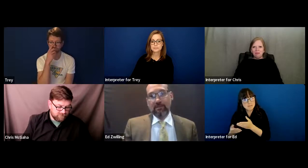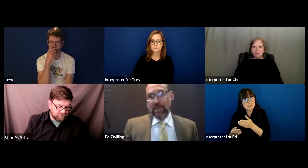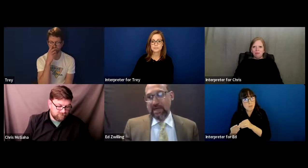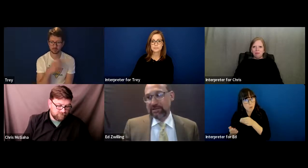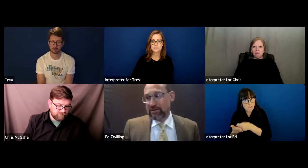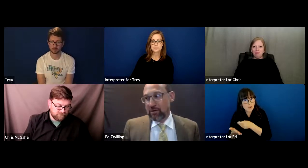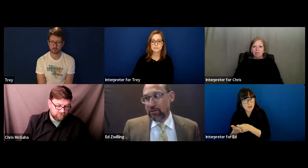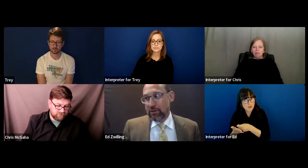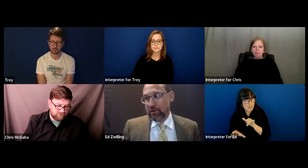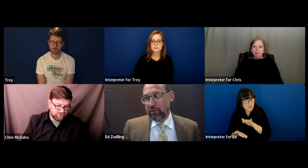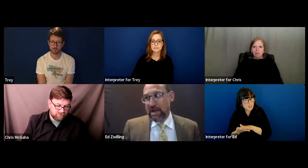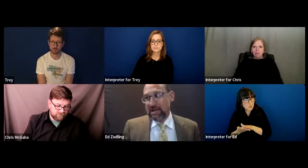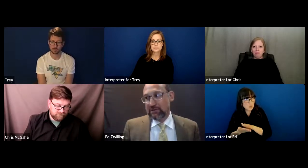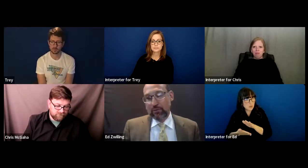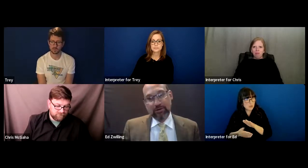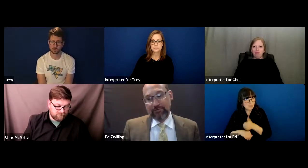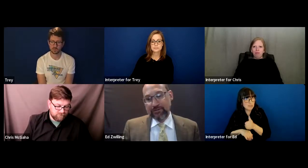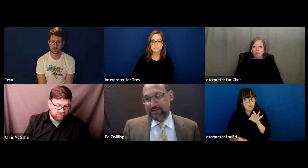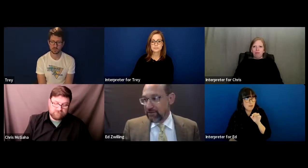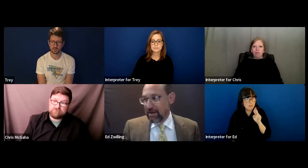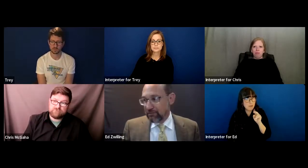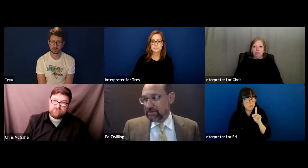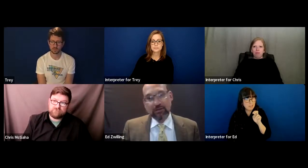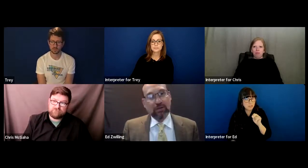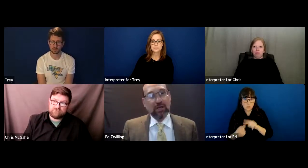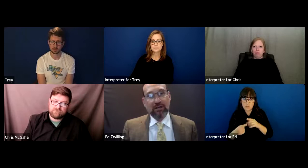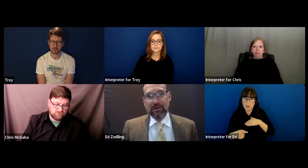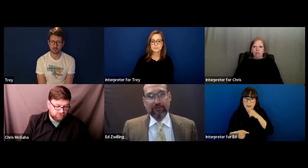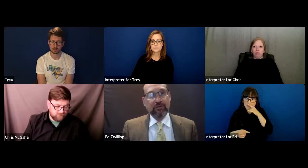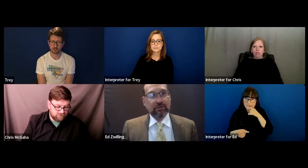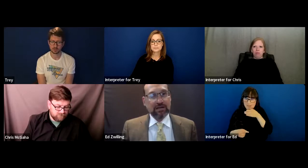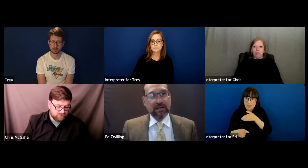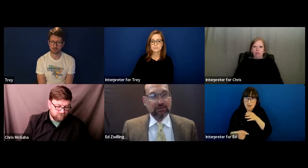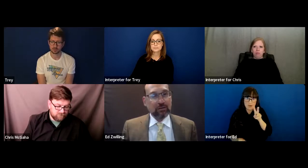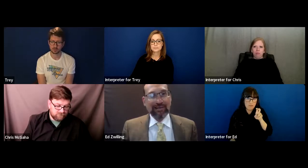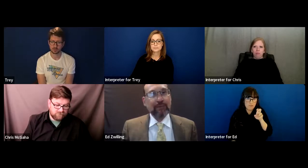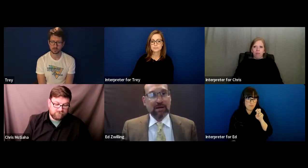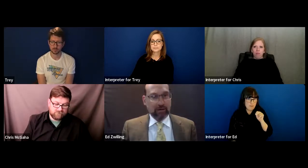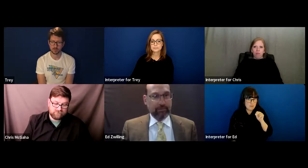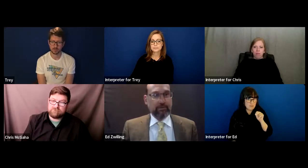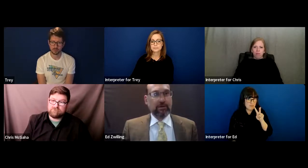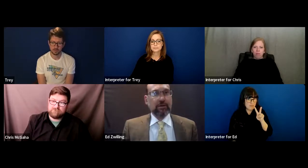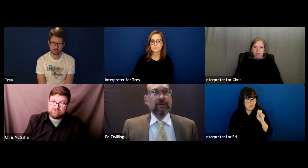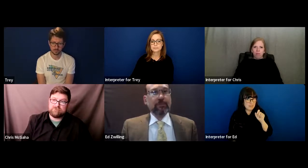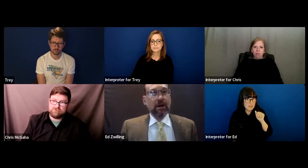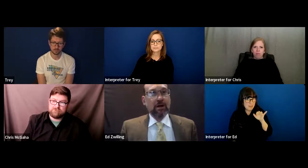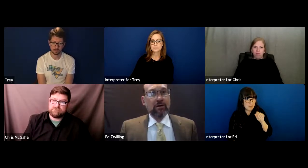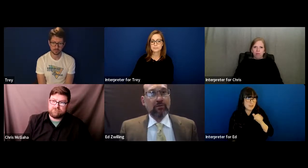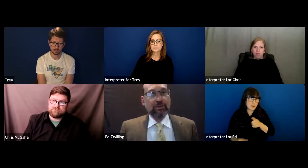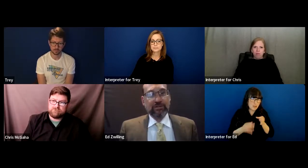When my kids were in vas taid ya, every single kid in first grade got their own laptop, which